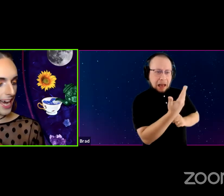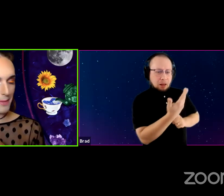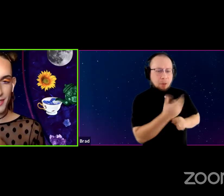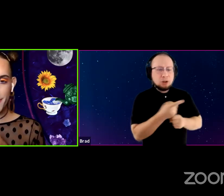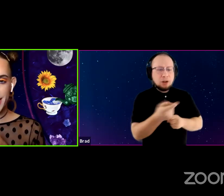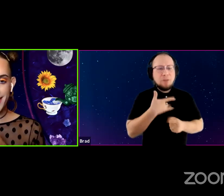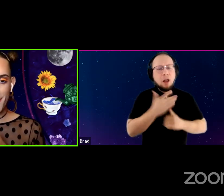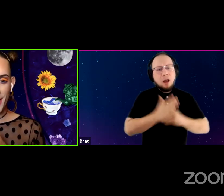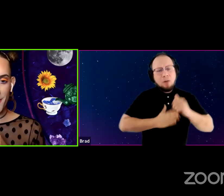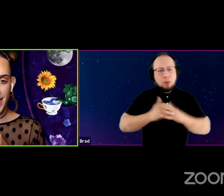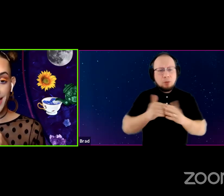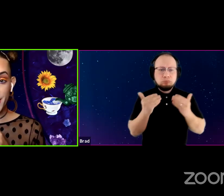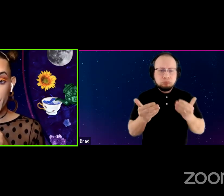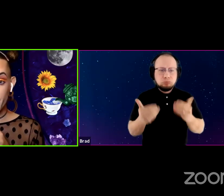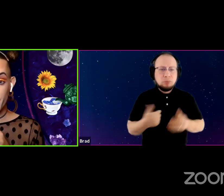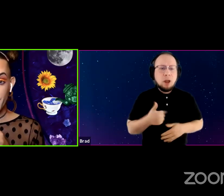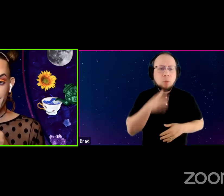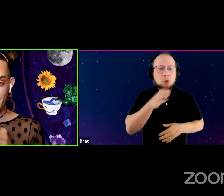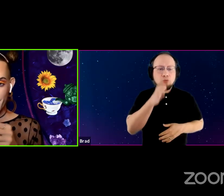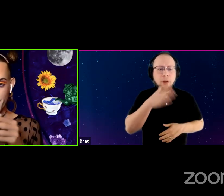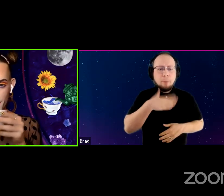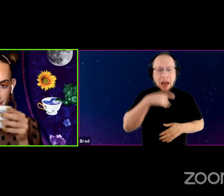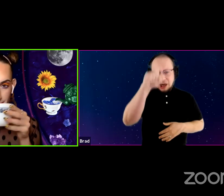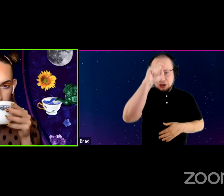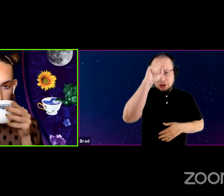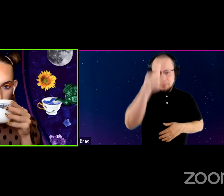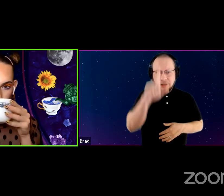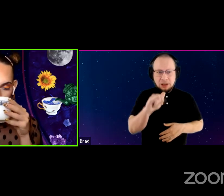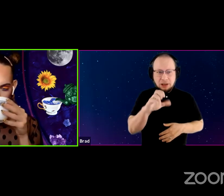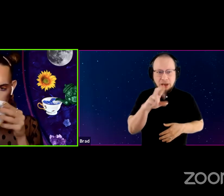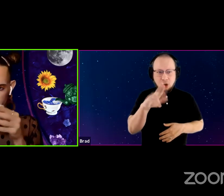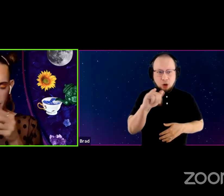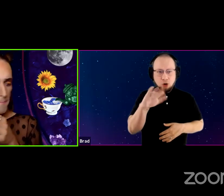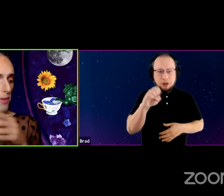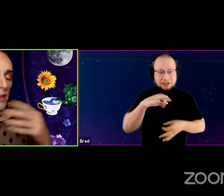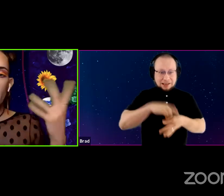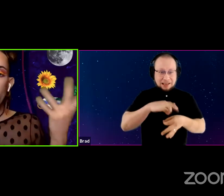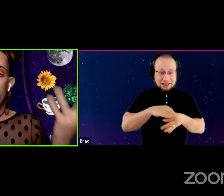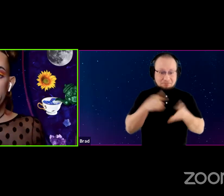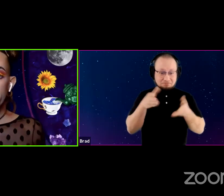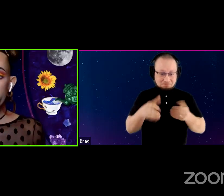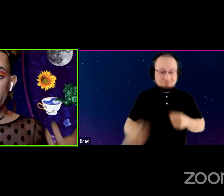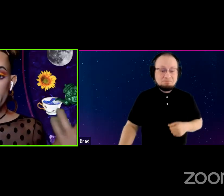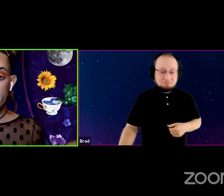I'm going to be sipping on my Egyptian Licorice tea. Please feel free to use the chat